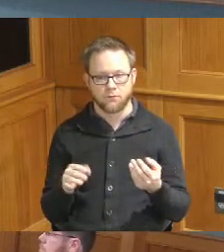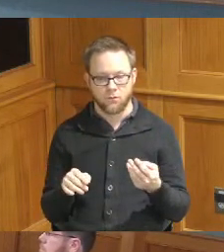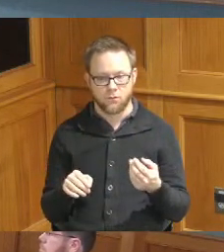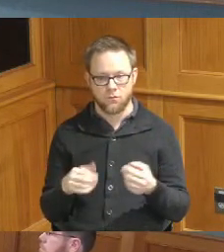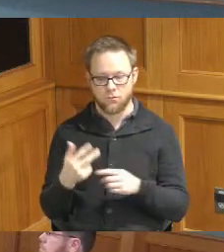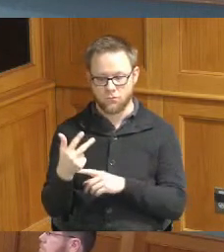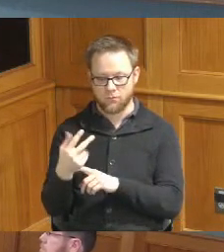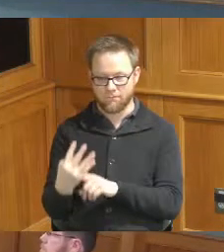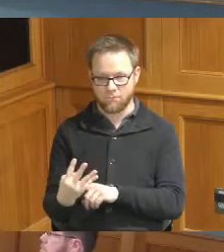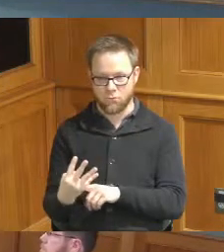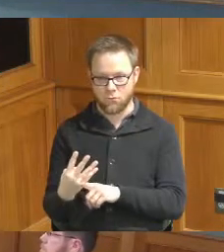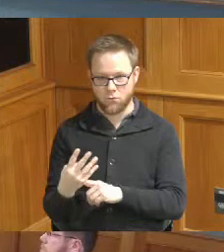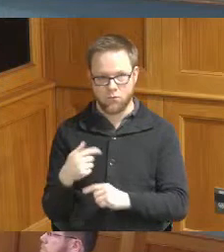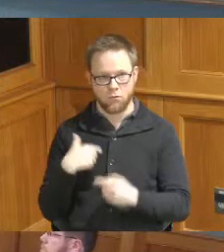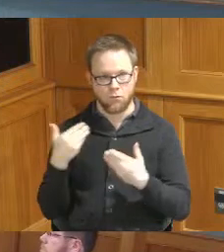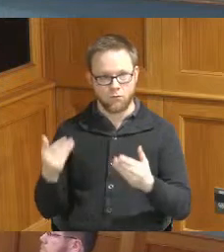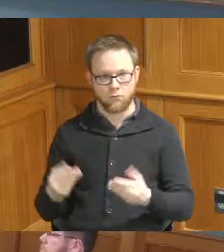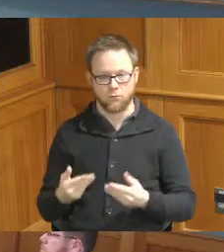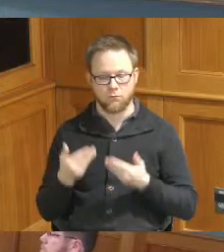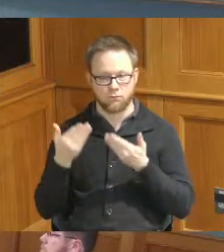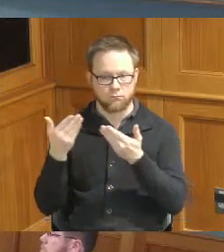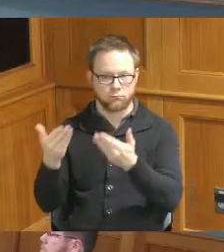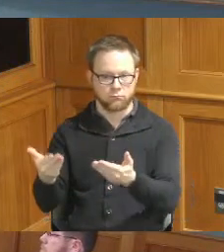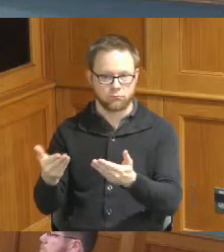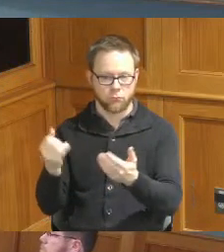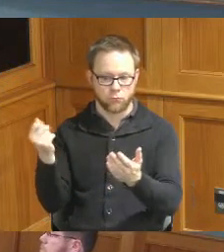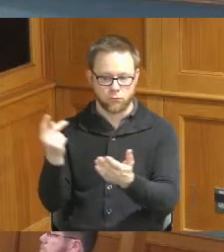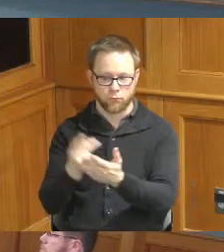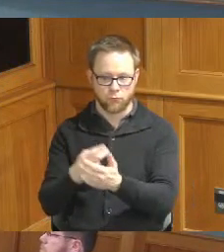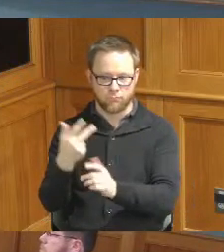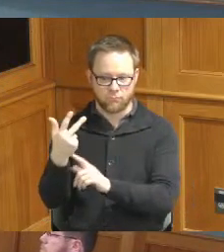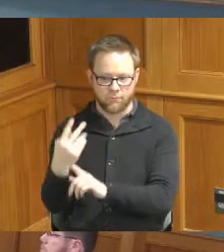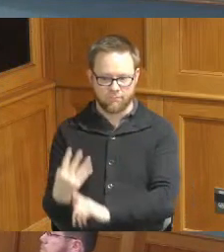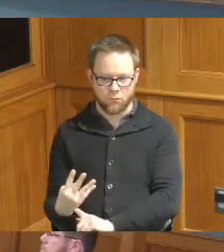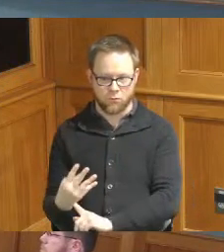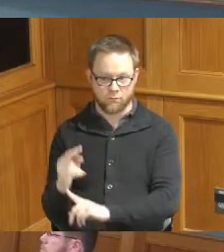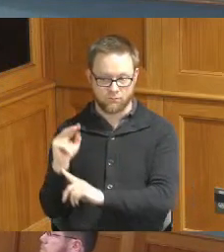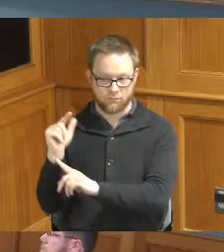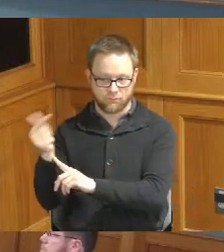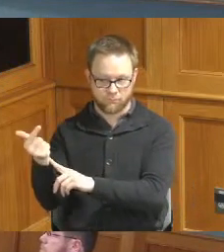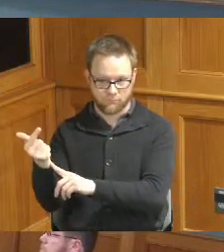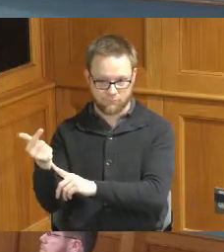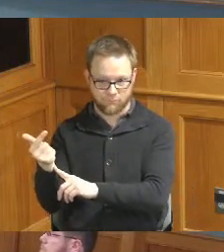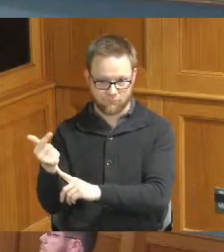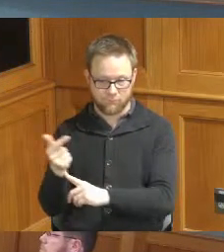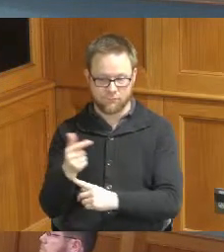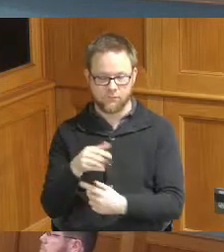four I like to make a motion to approve items three and four second Commissioner Reece yes